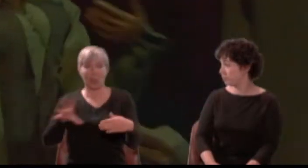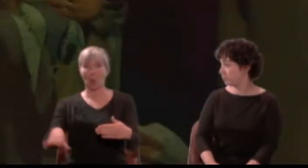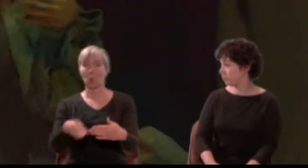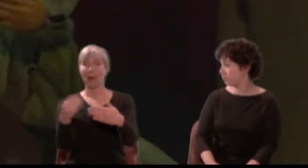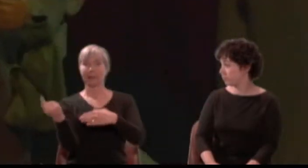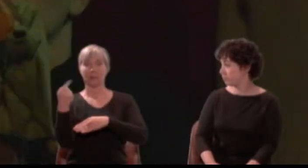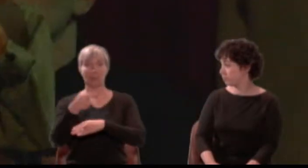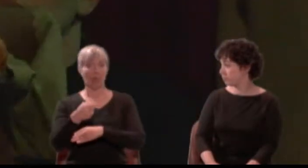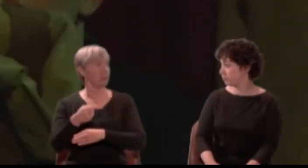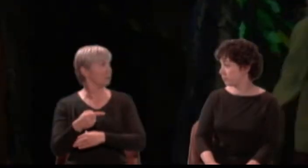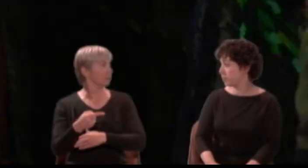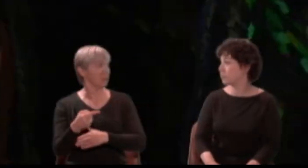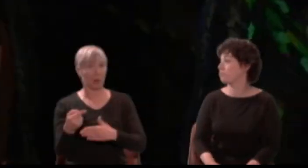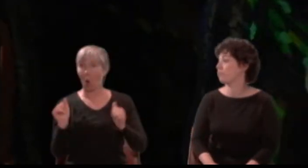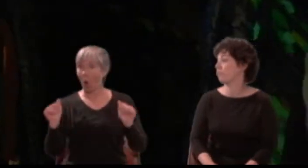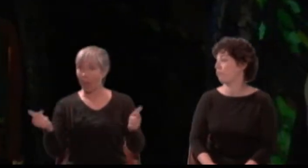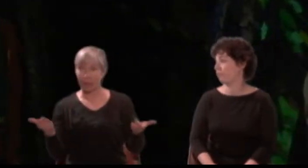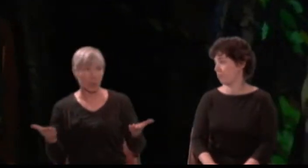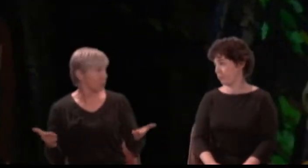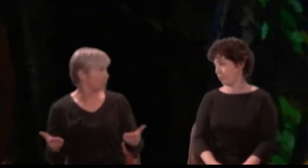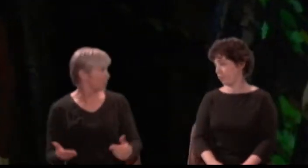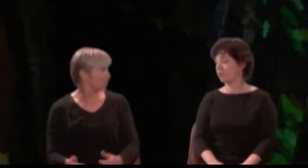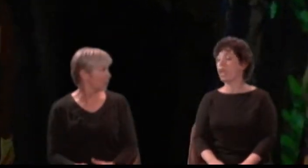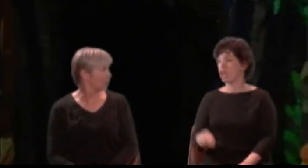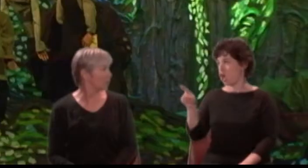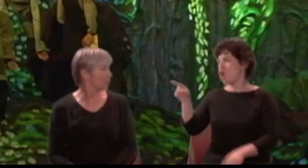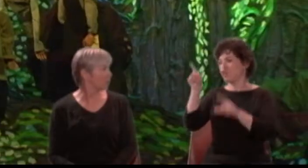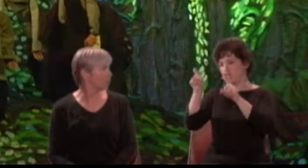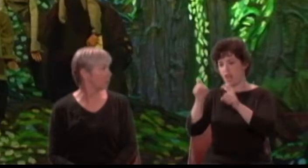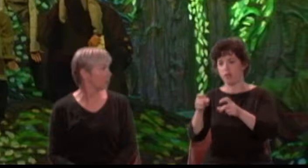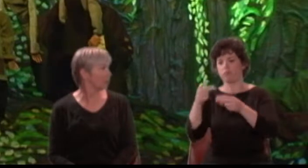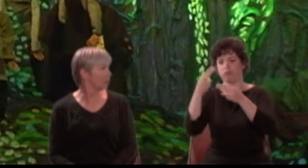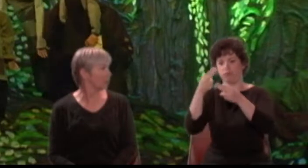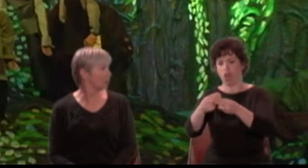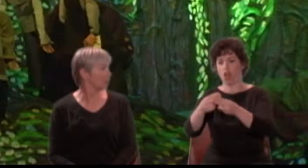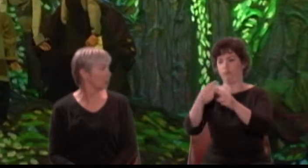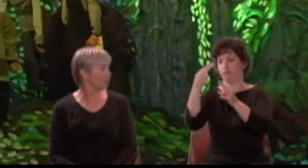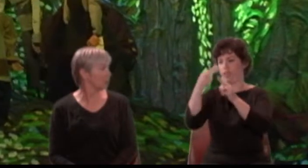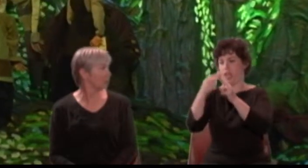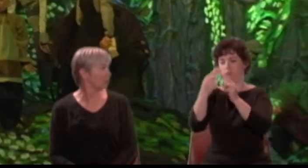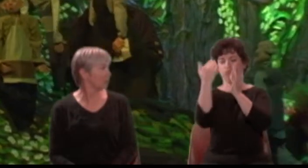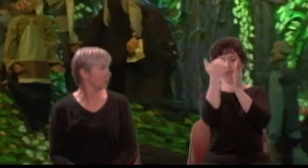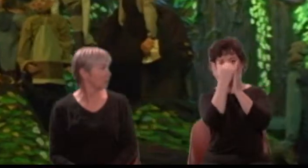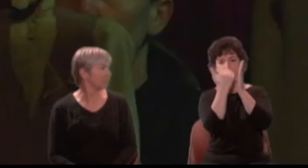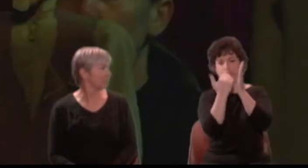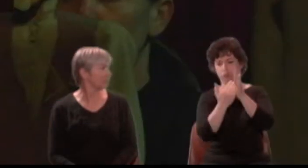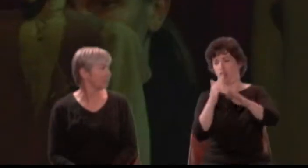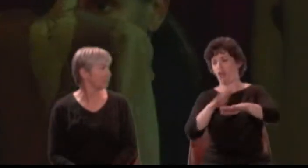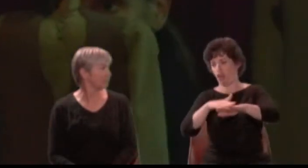Bottom: You were best to call them generally, man by man, according to the script.